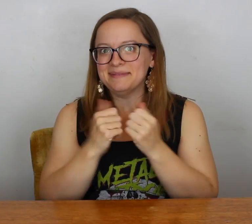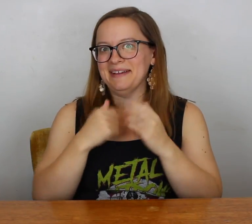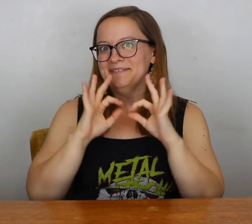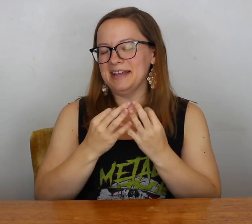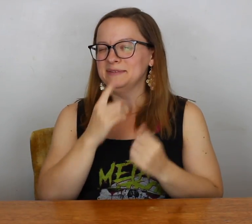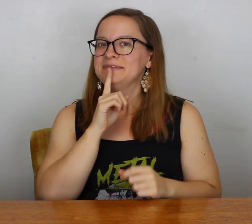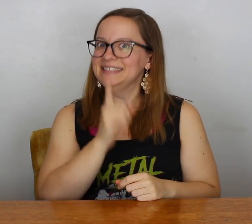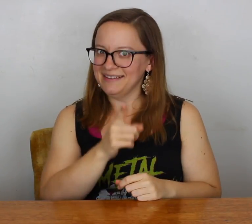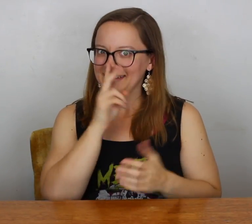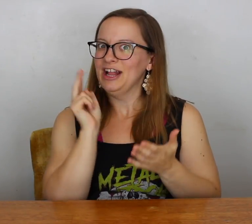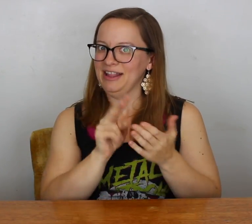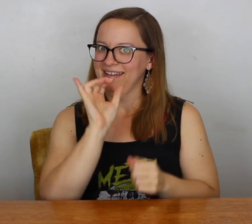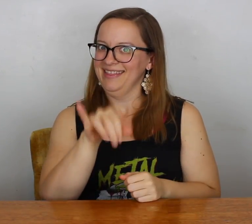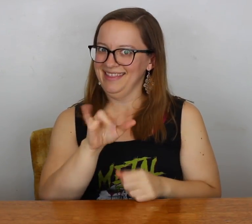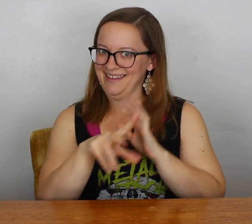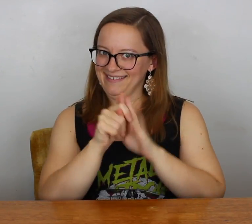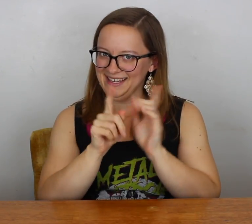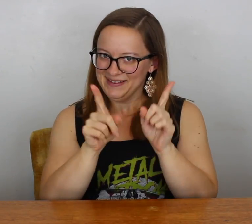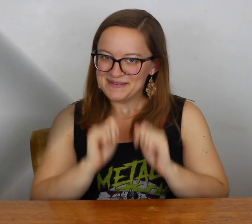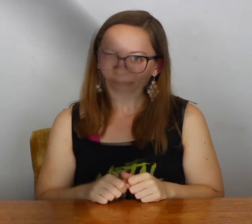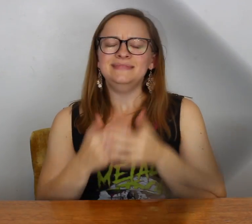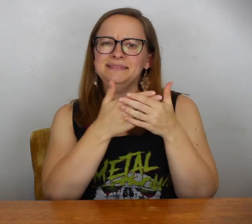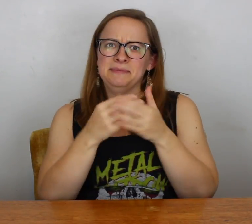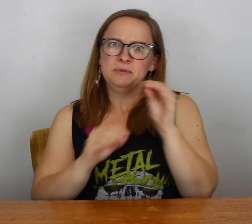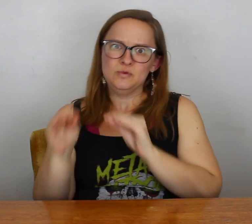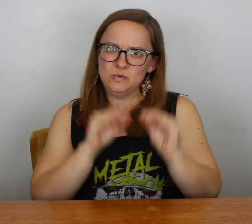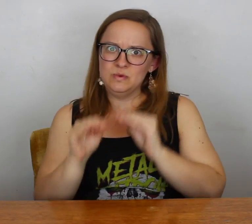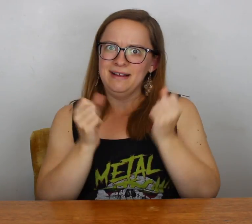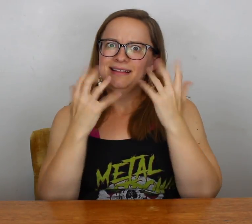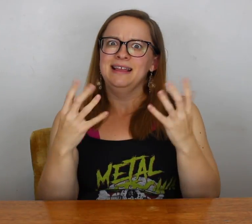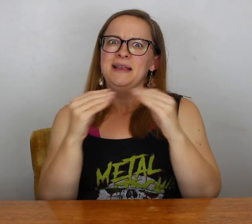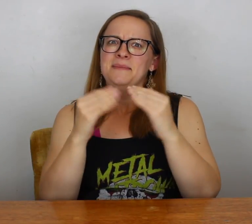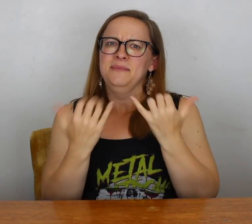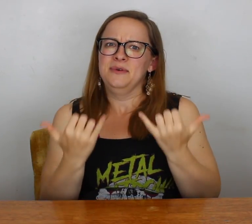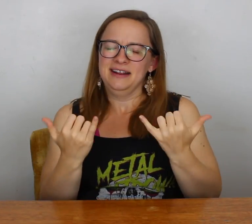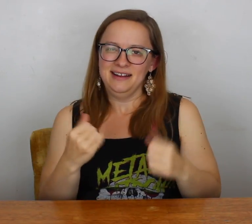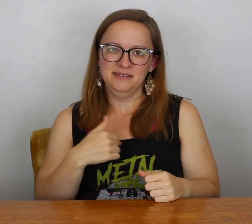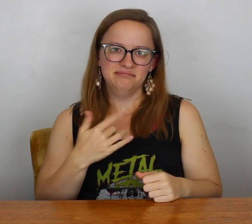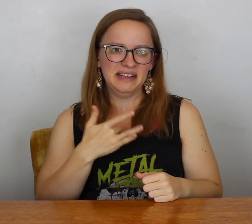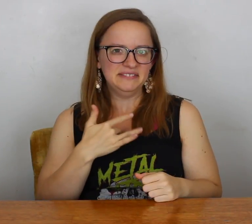So I had a lot of fun with the family and you definitely want to see that video. The baby has been moving a lot more.